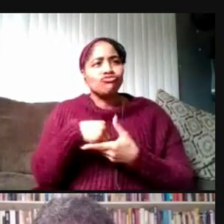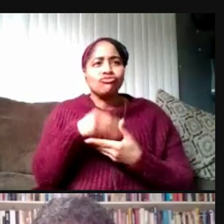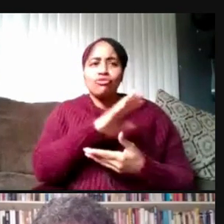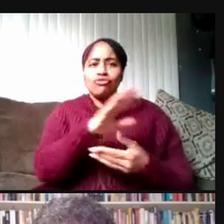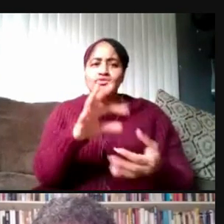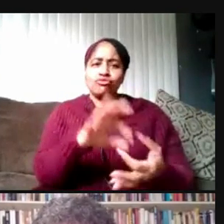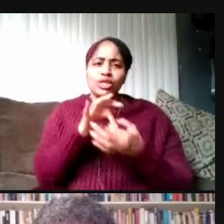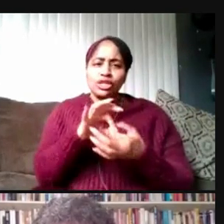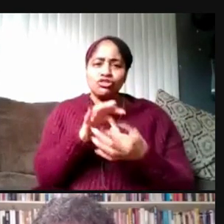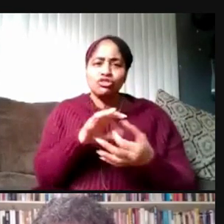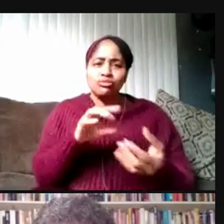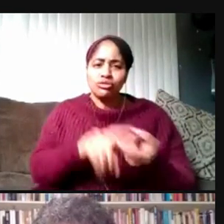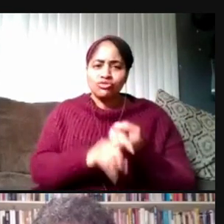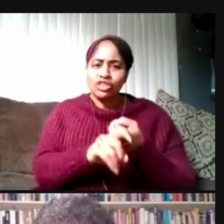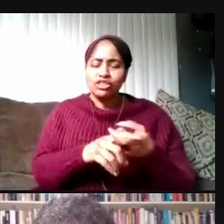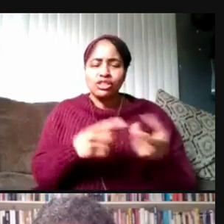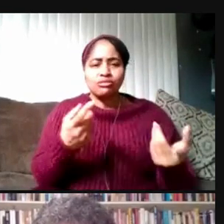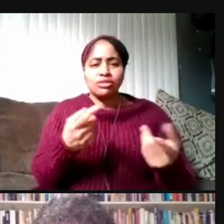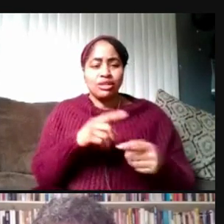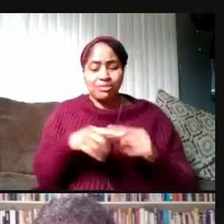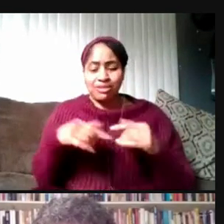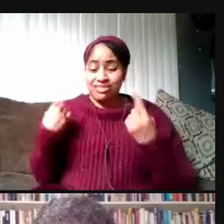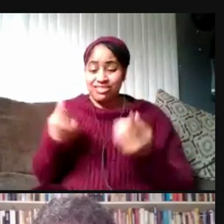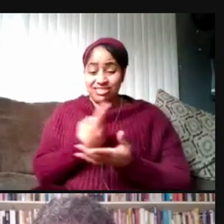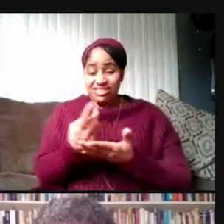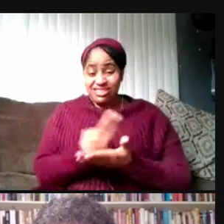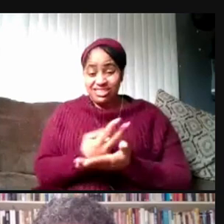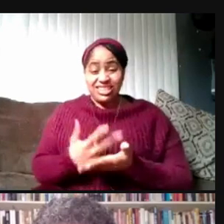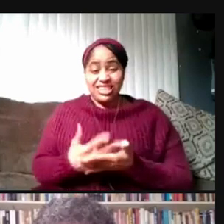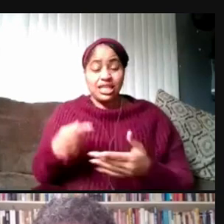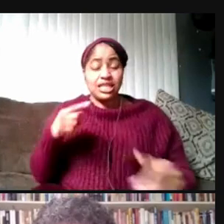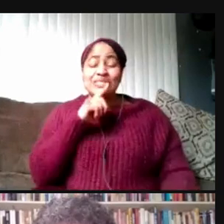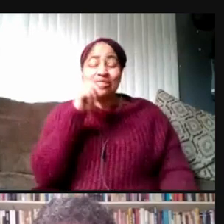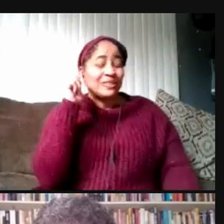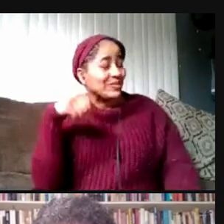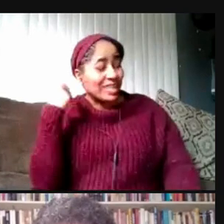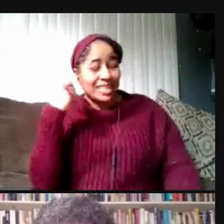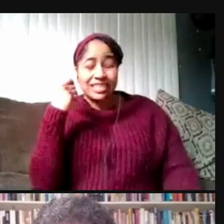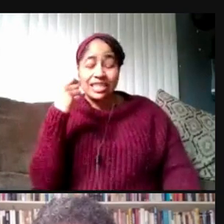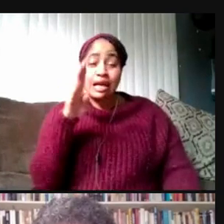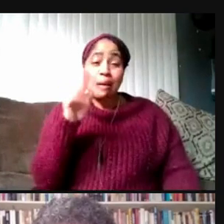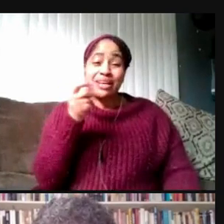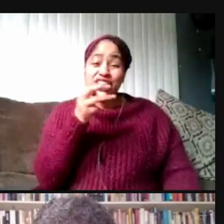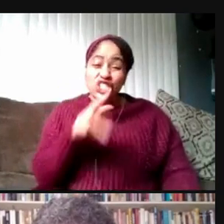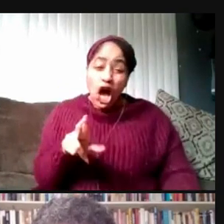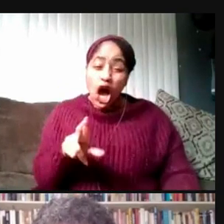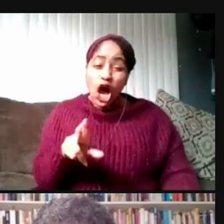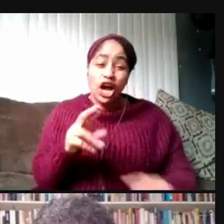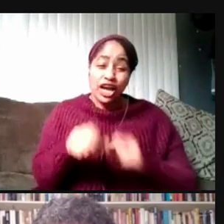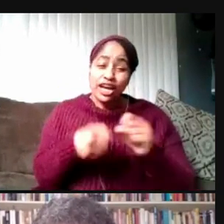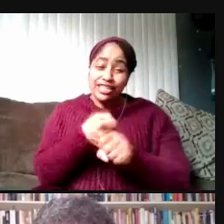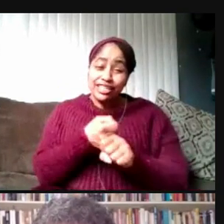of this crazy bizarre year, I really encourage everyone to maybe reach out to friends you've lost touch with,